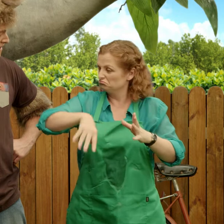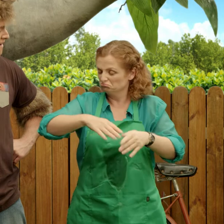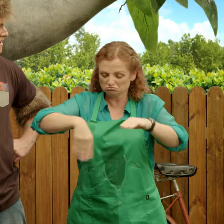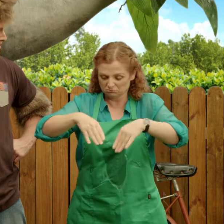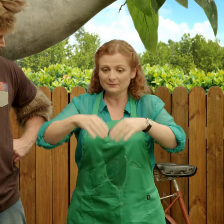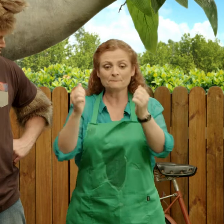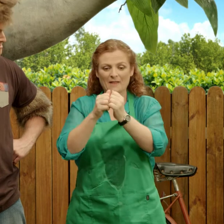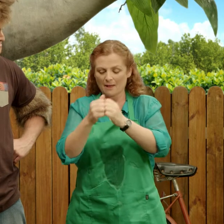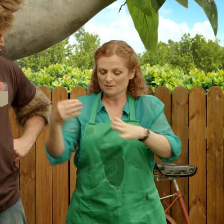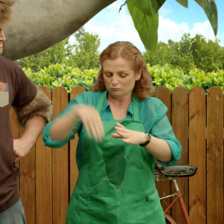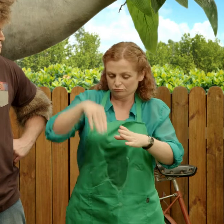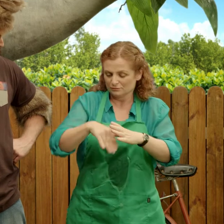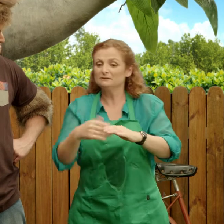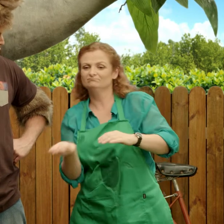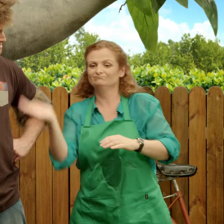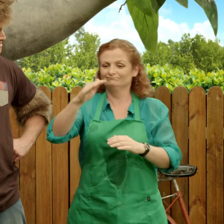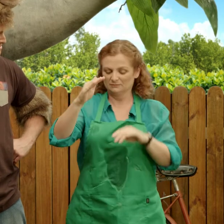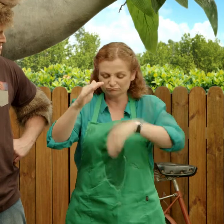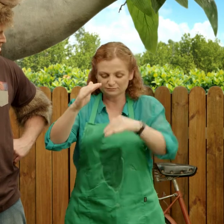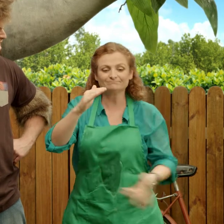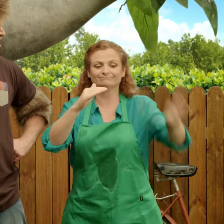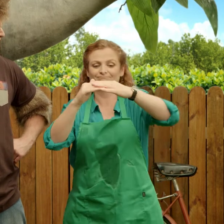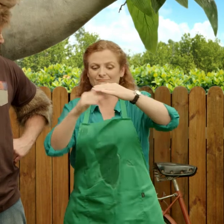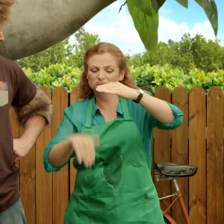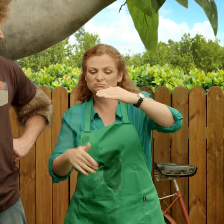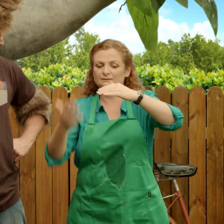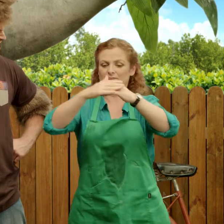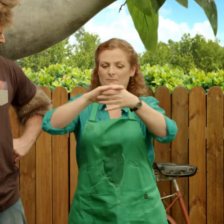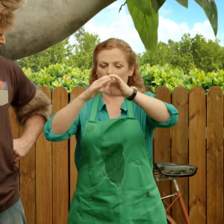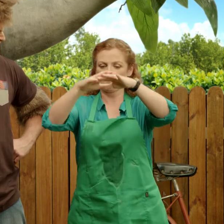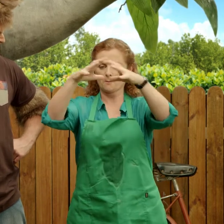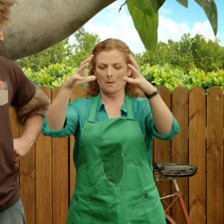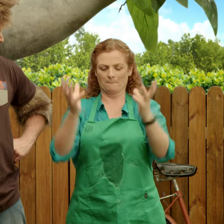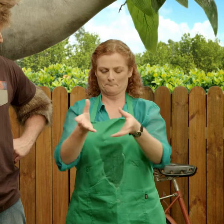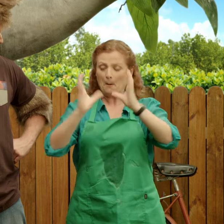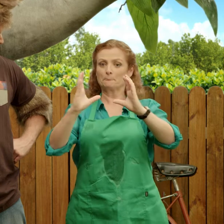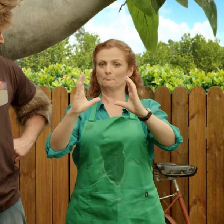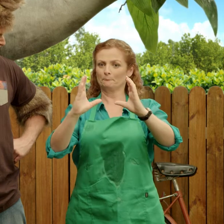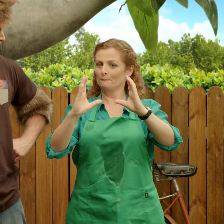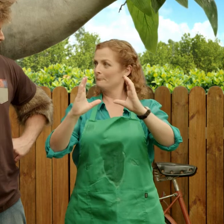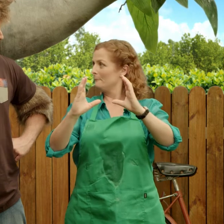So I dip the paper in the glue, and used that to make the ball.